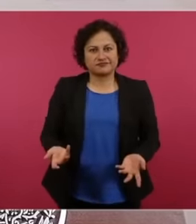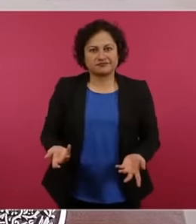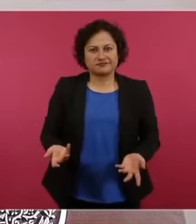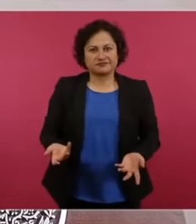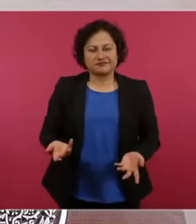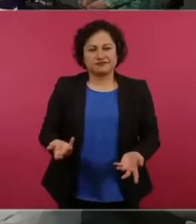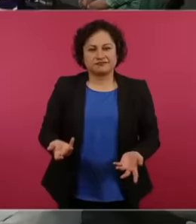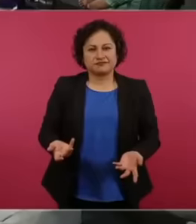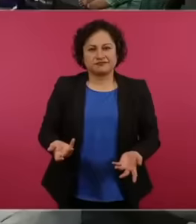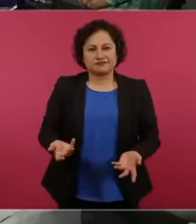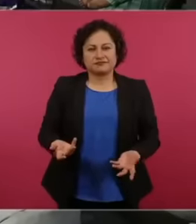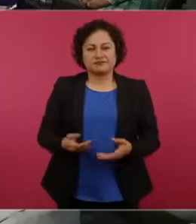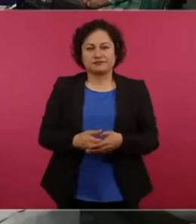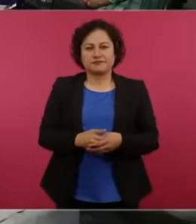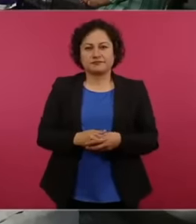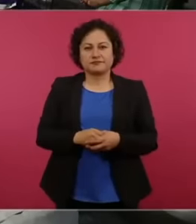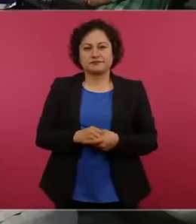let's get to